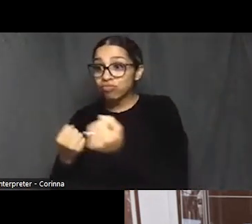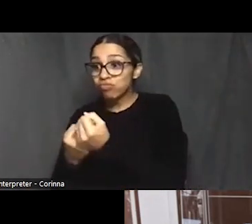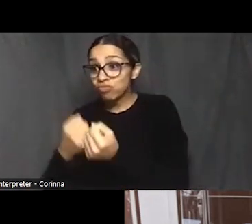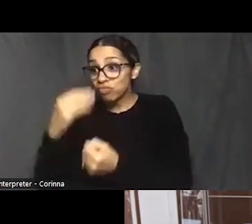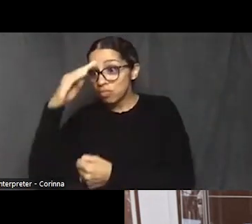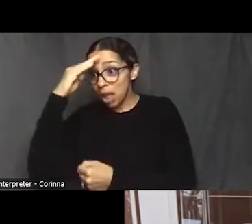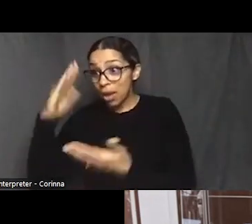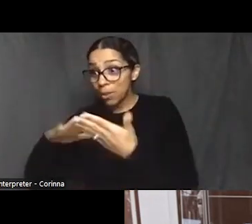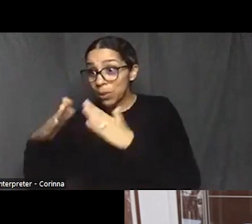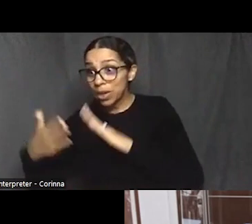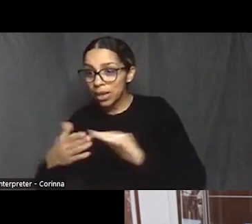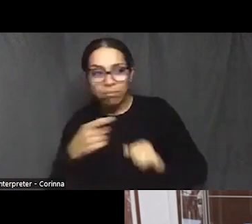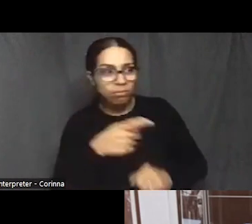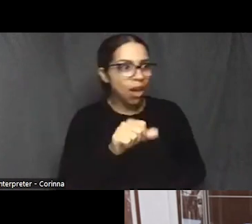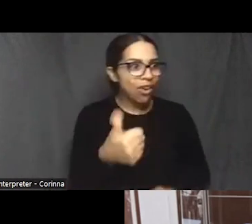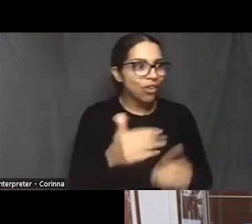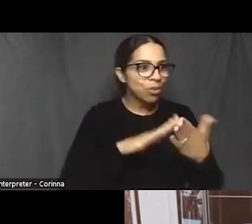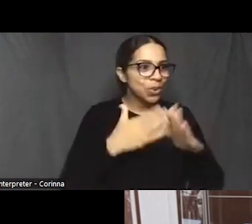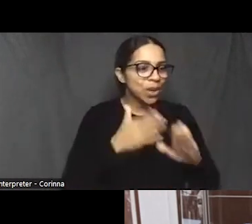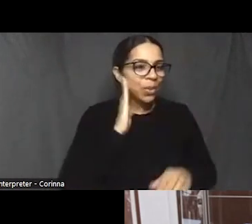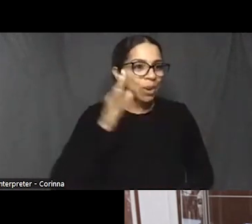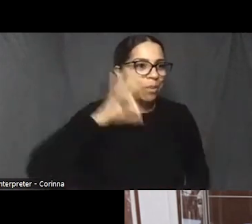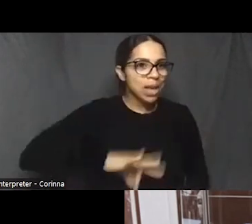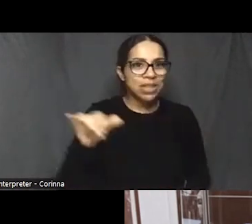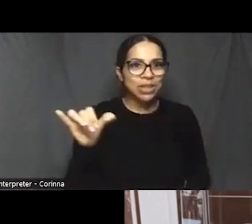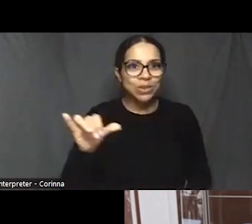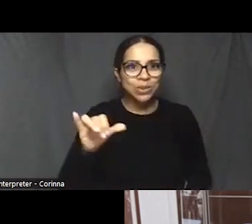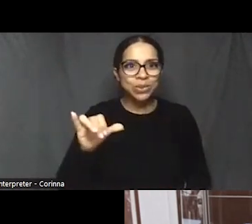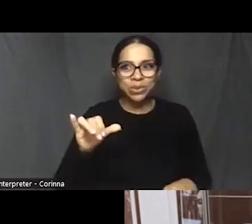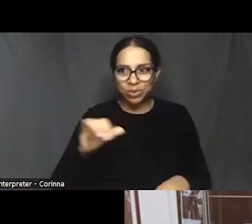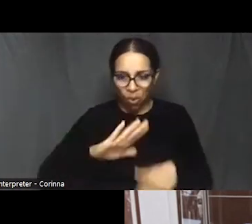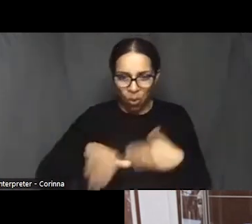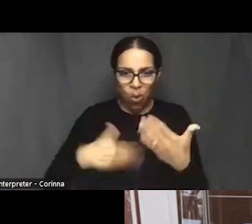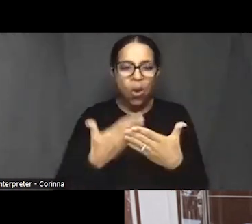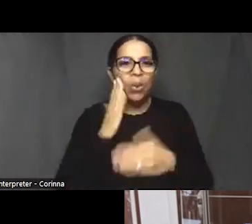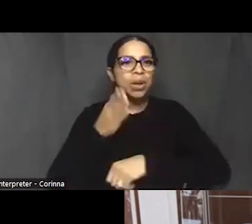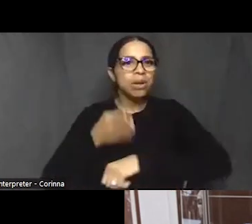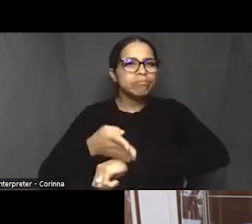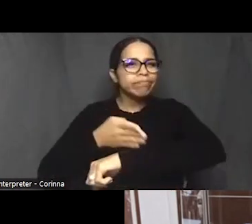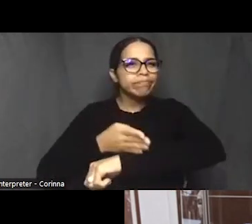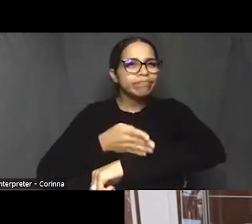So really everybody, everybody benefits.